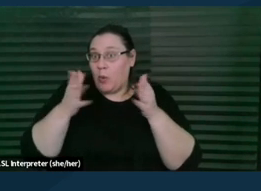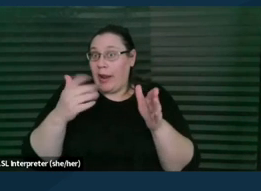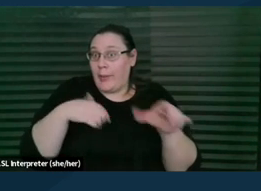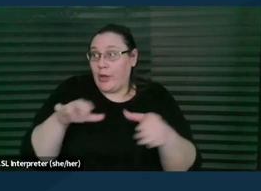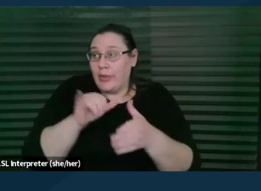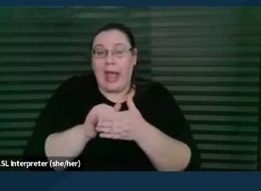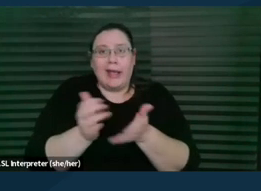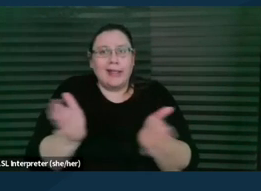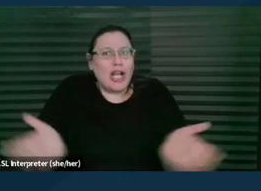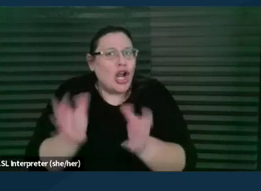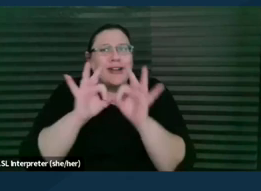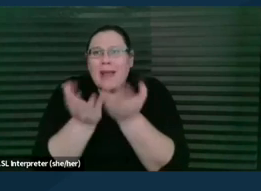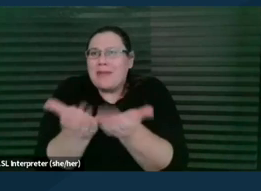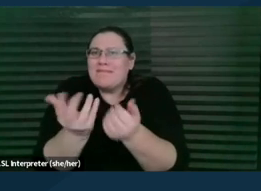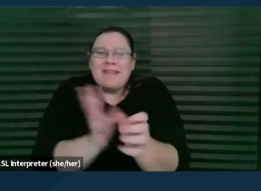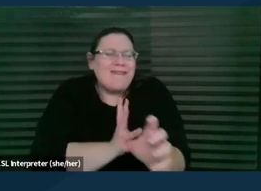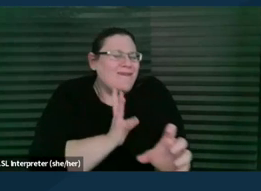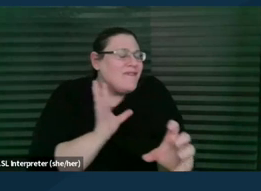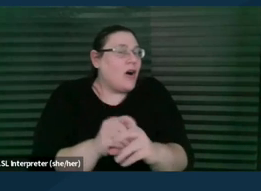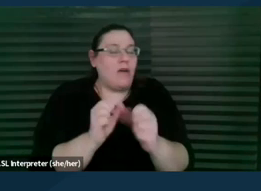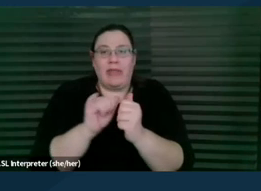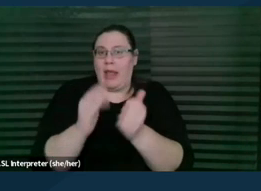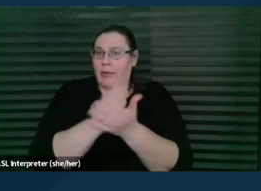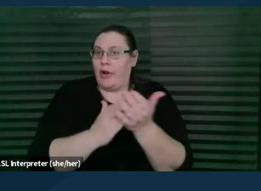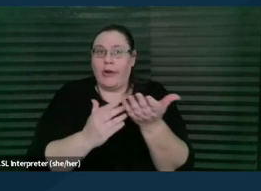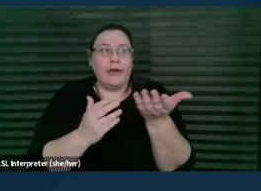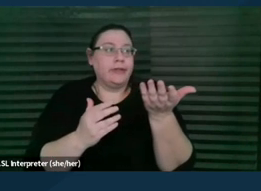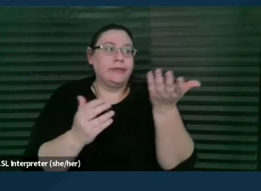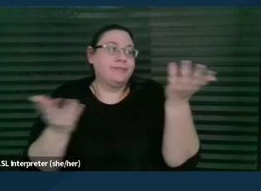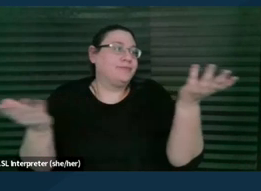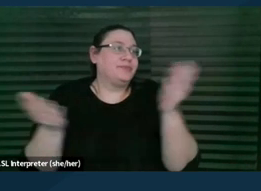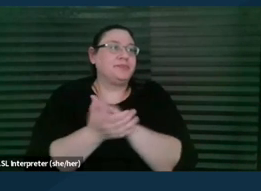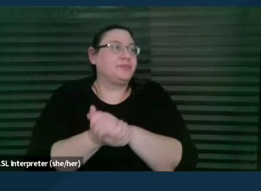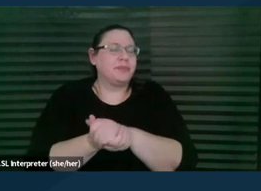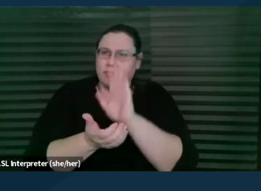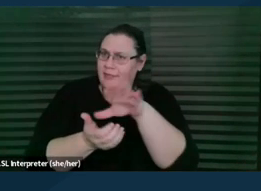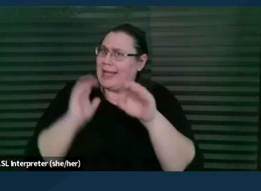to get involved in that piece of it. You know, look, it sounds like you resolved the issue